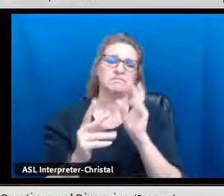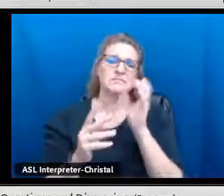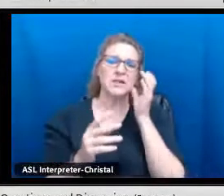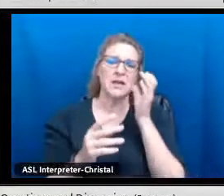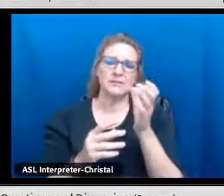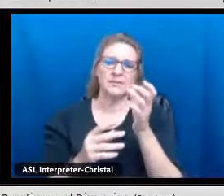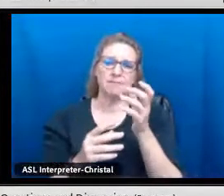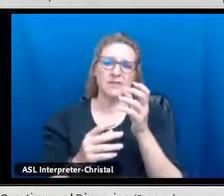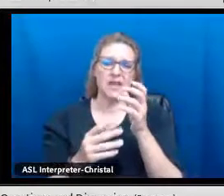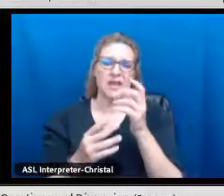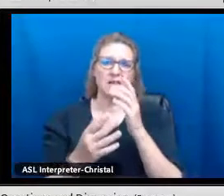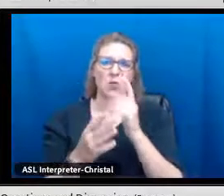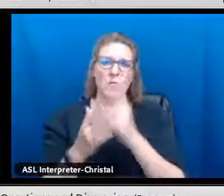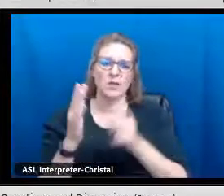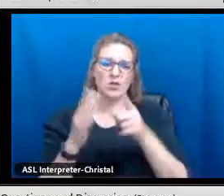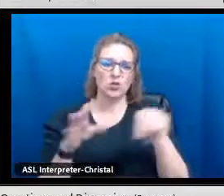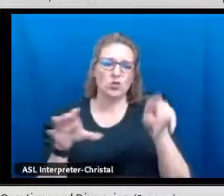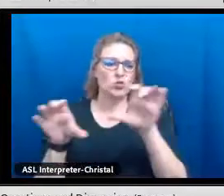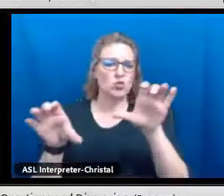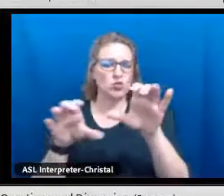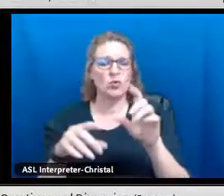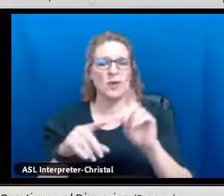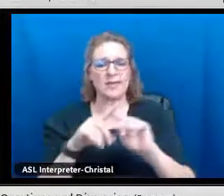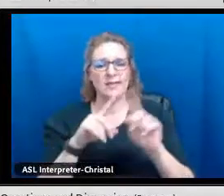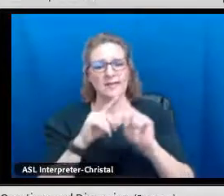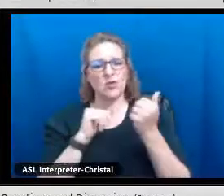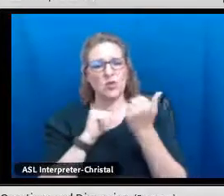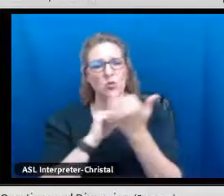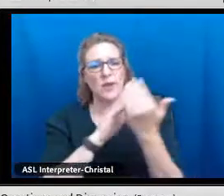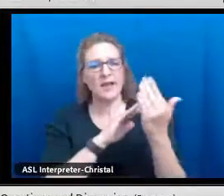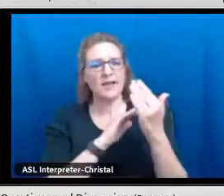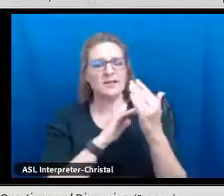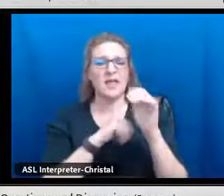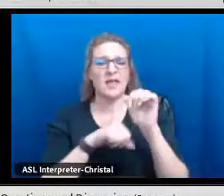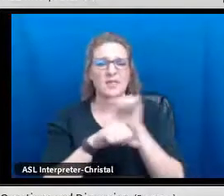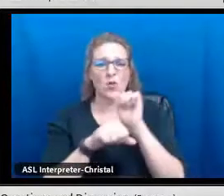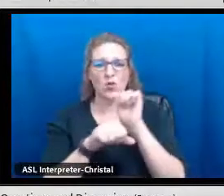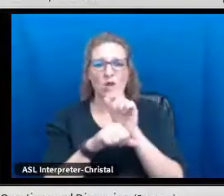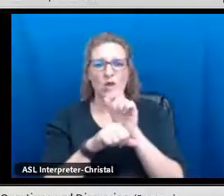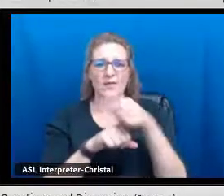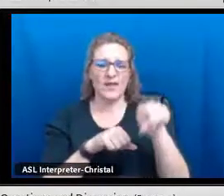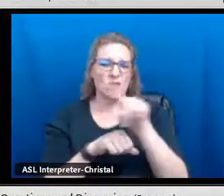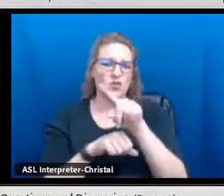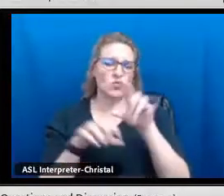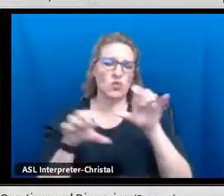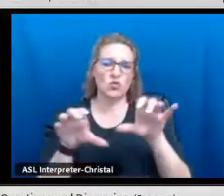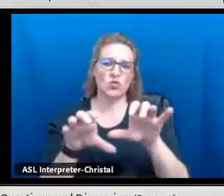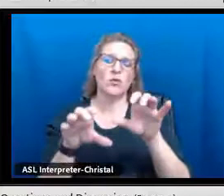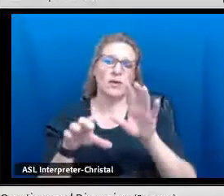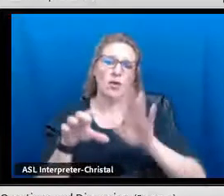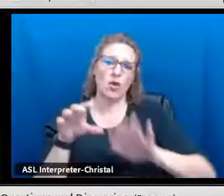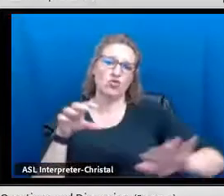That was really great just getting an overview of the various contexts and the different